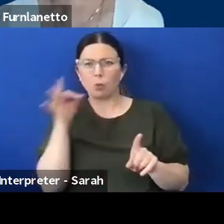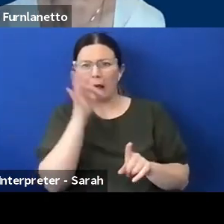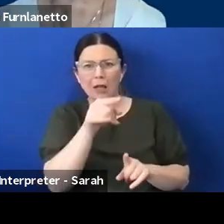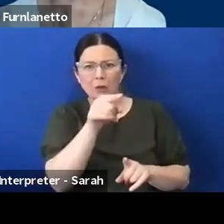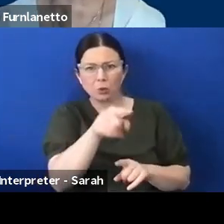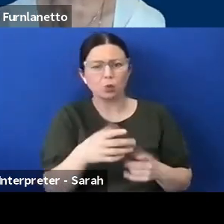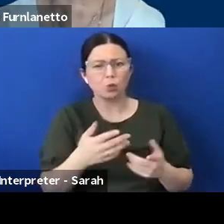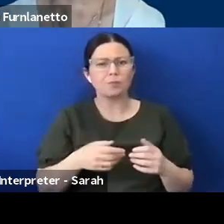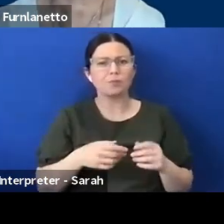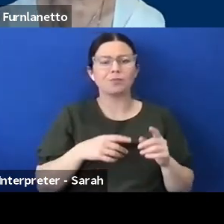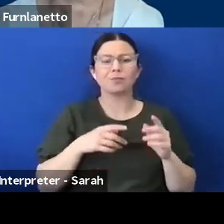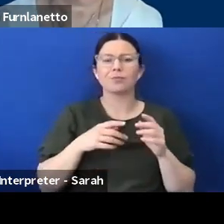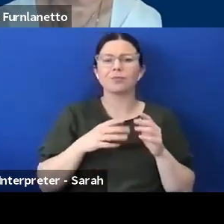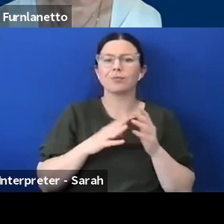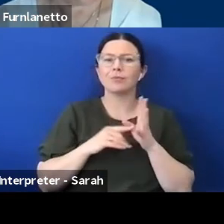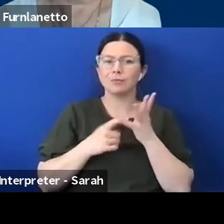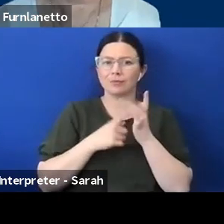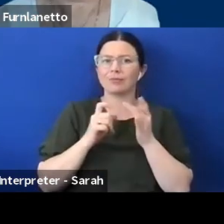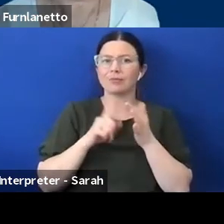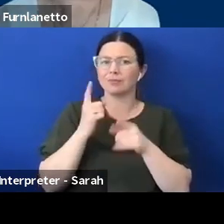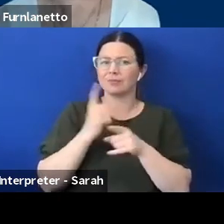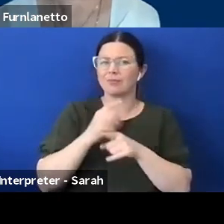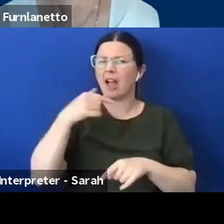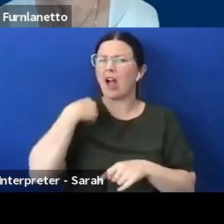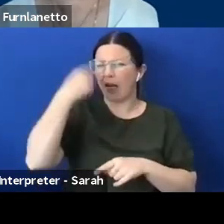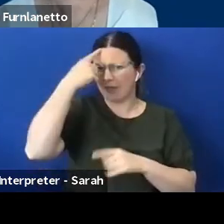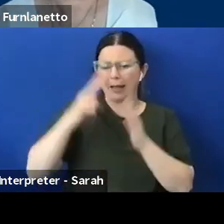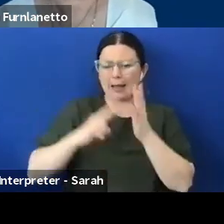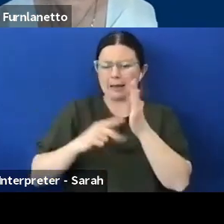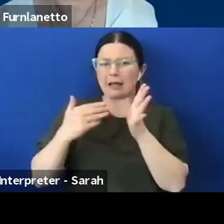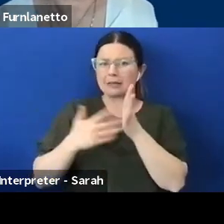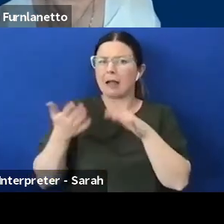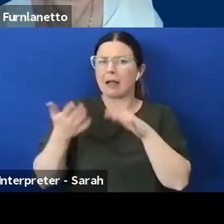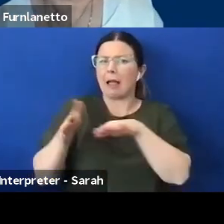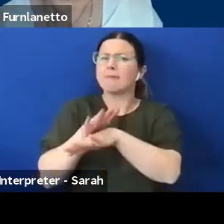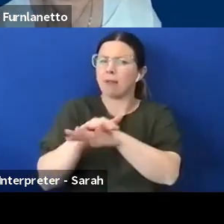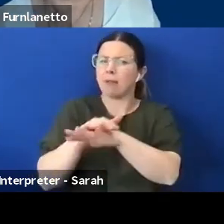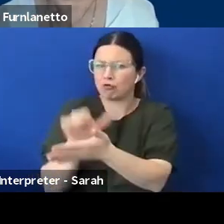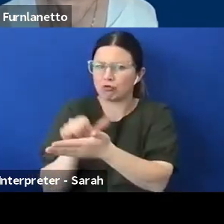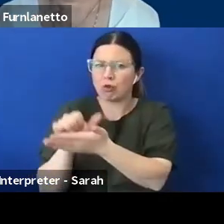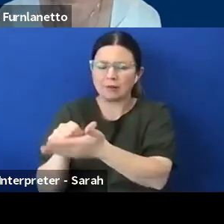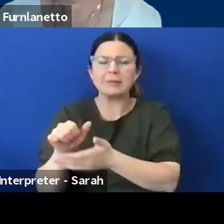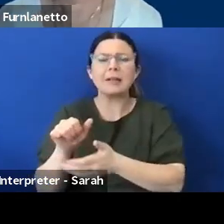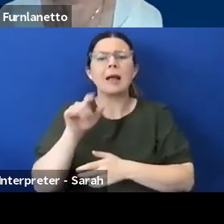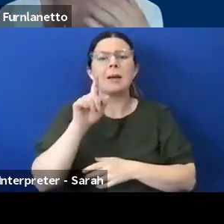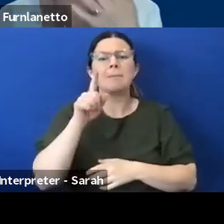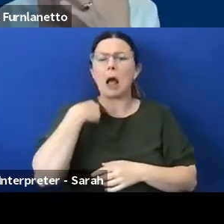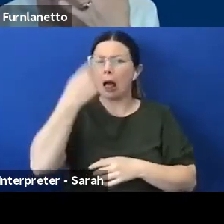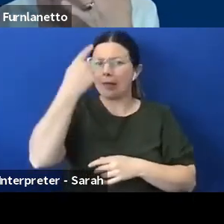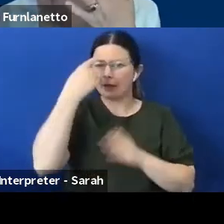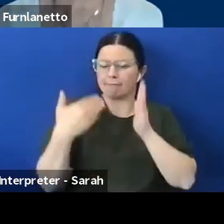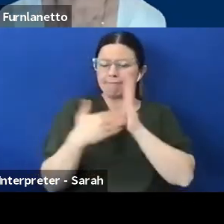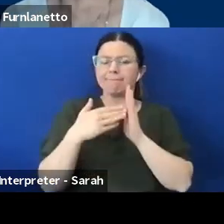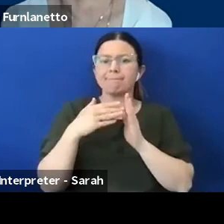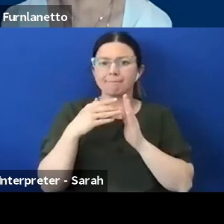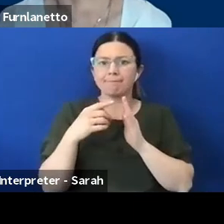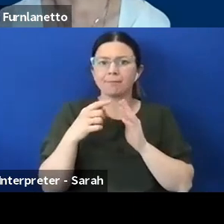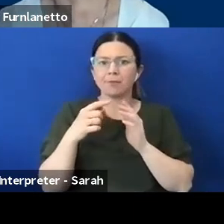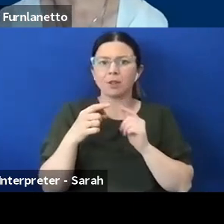i agree with but i think it's really important to um for them not to feel shy about asking